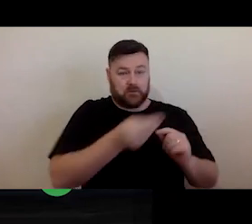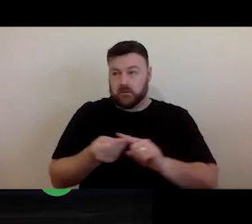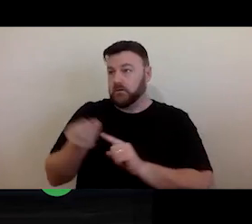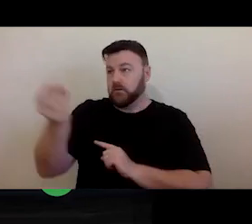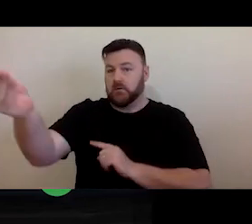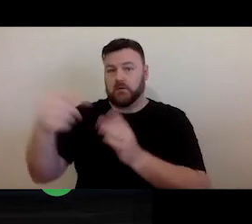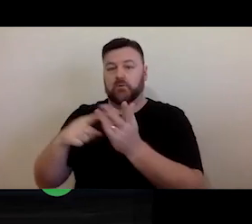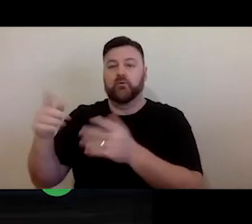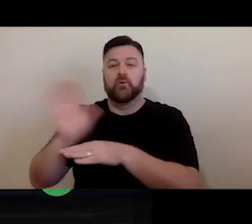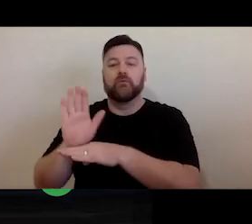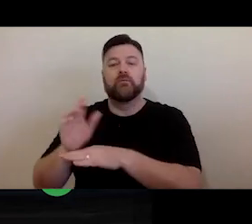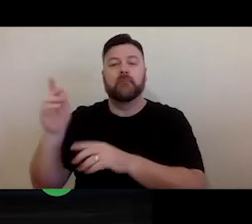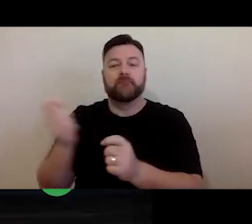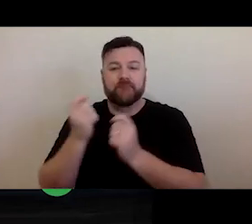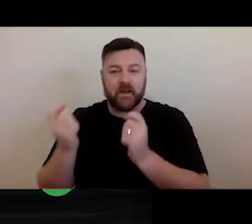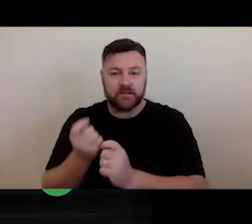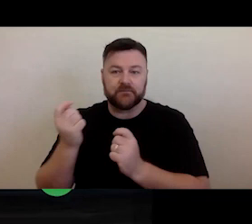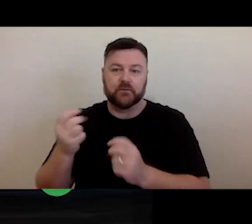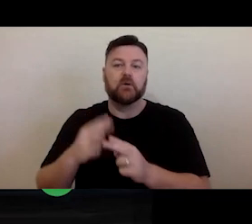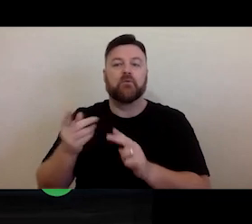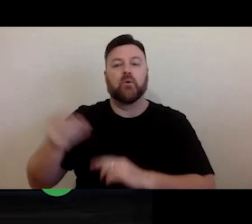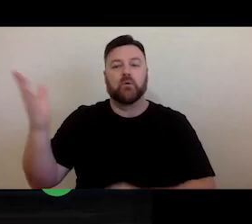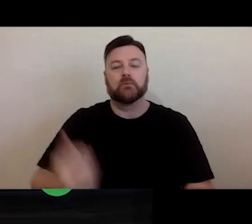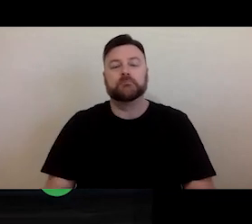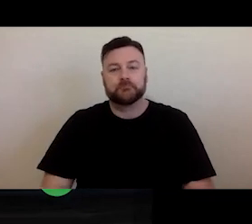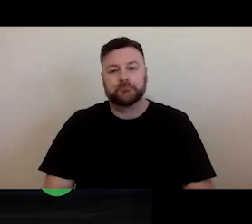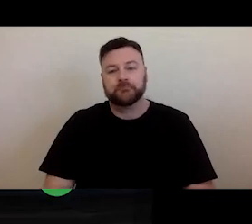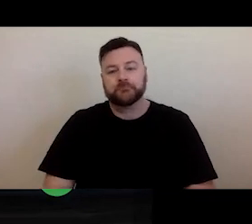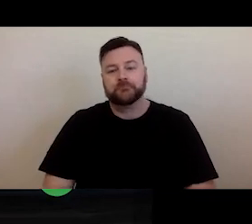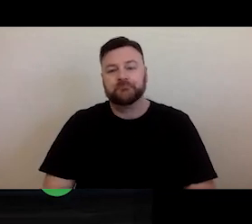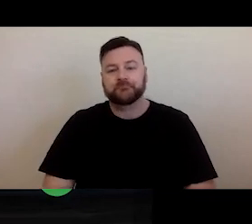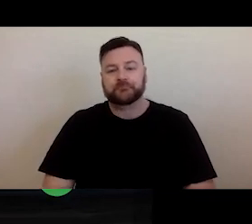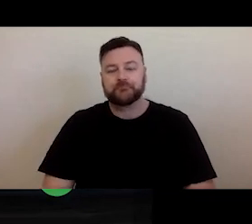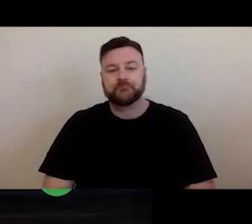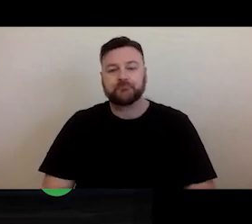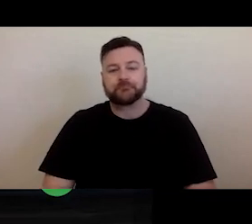entering into or submitting something for consideration into an awards program.